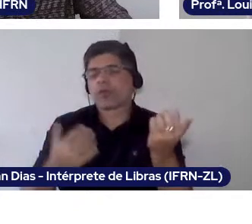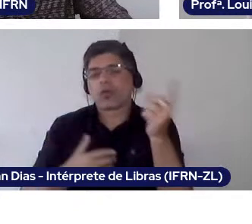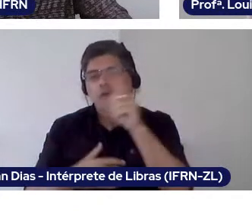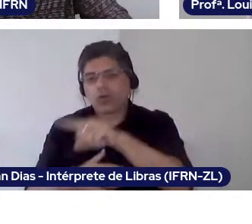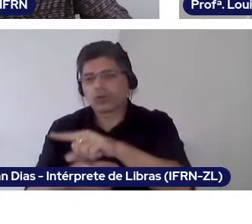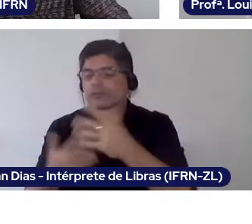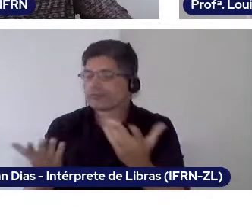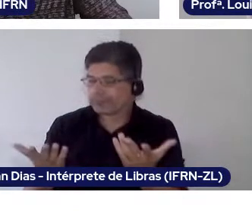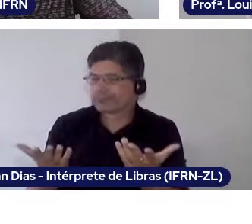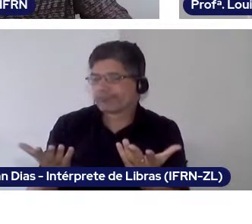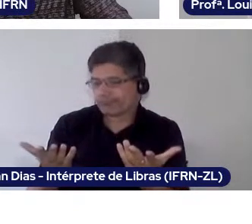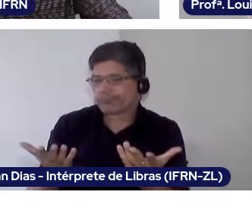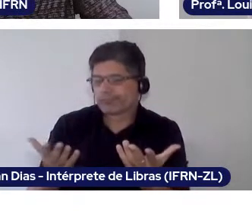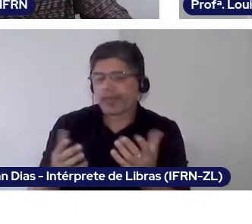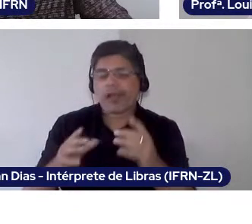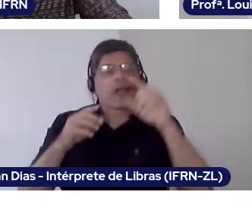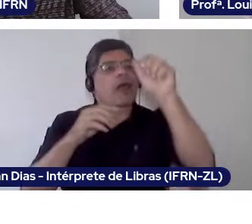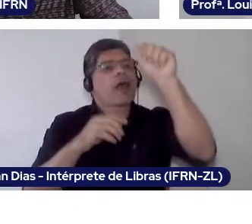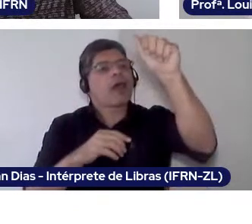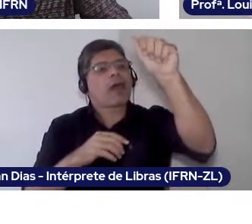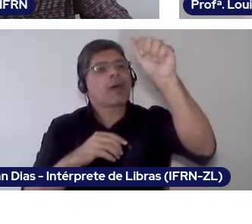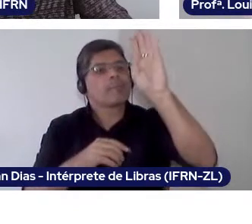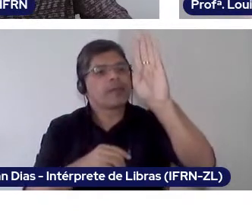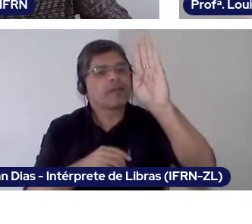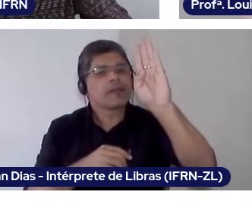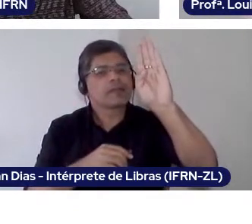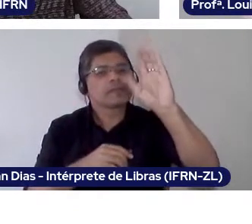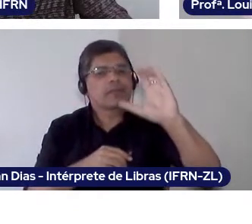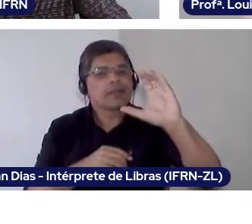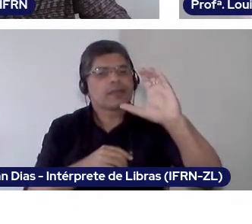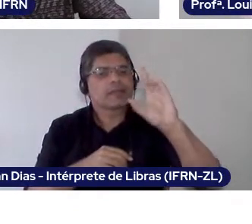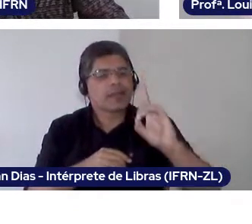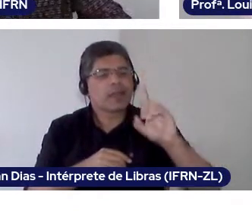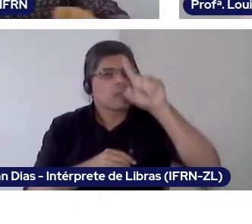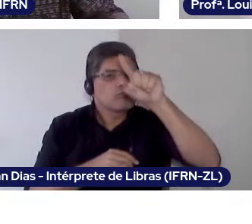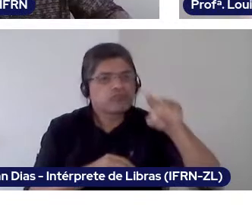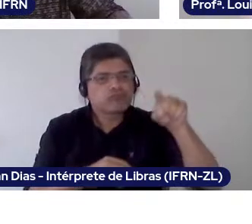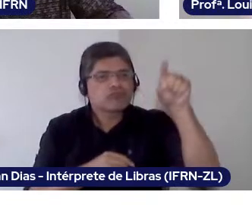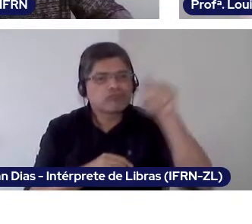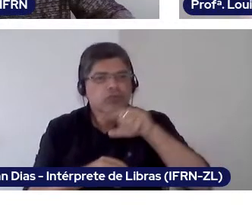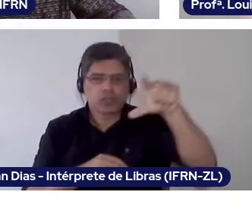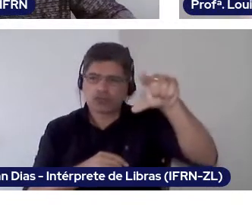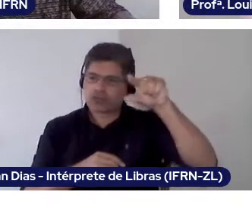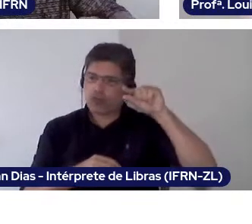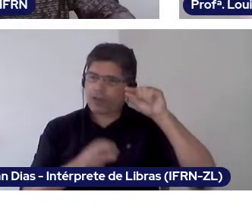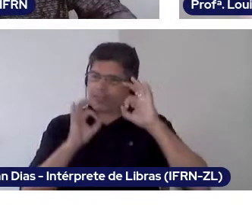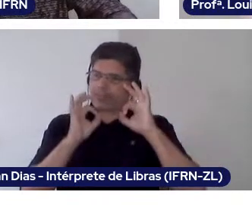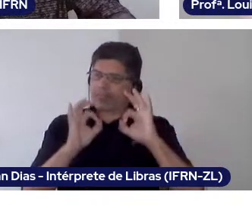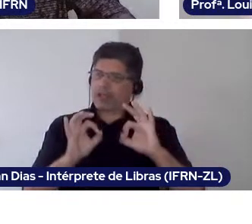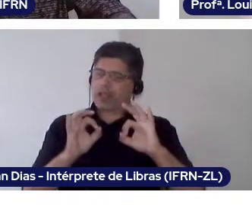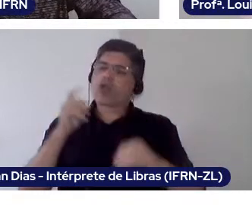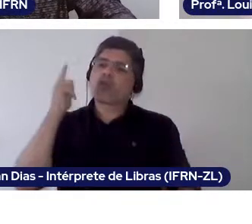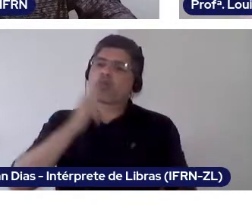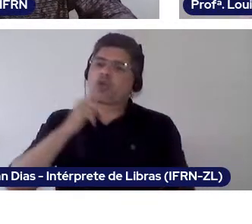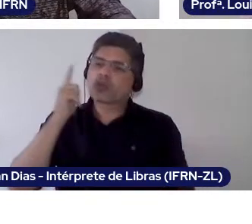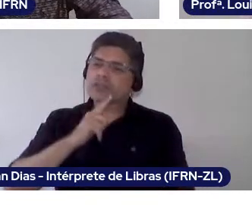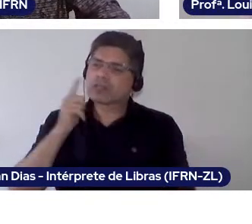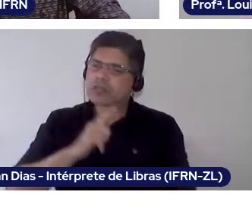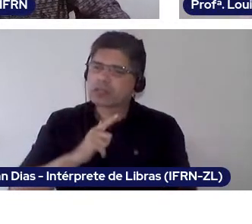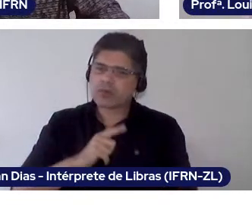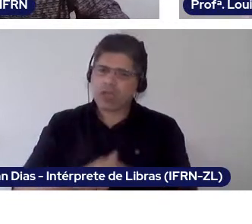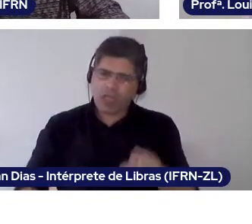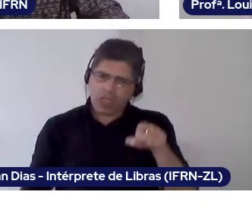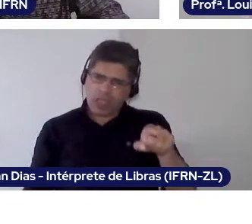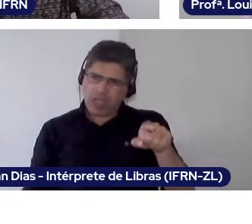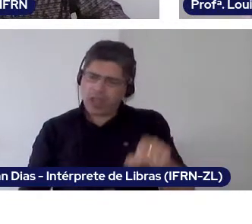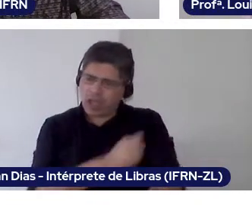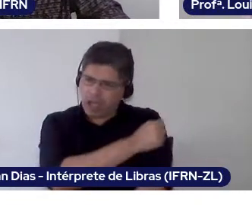The kid will just mark what is the right one, right? What will this kid do with this information?